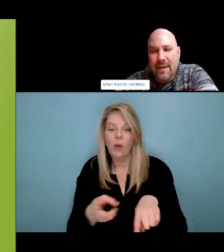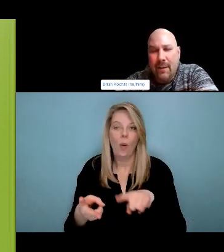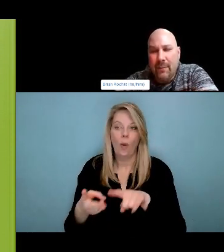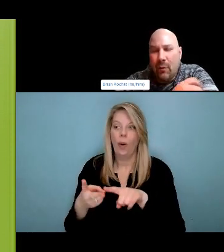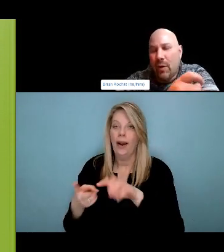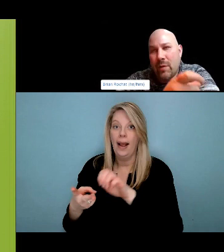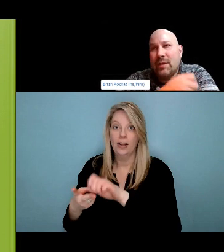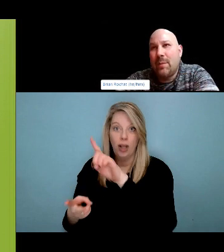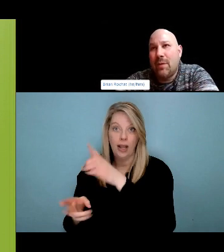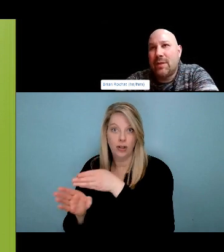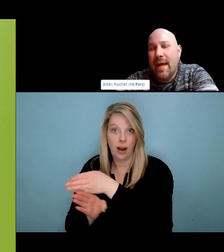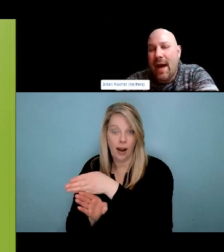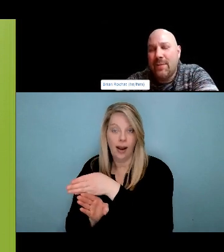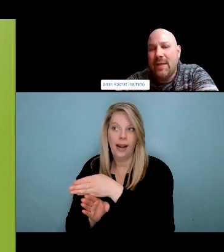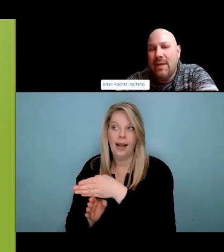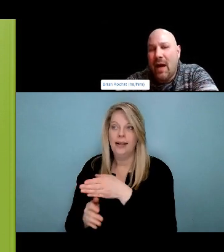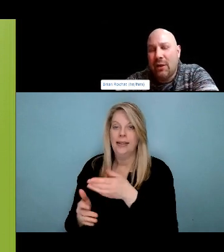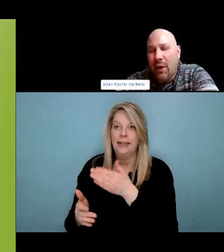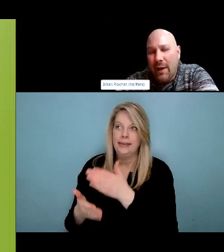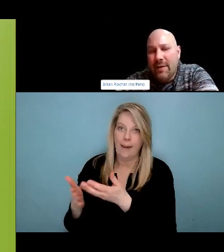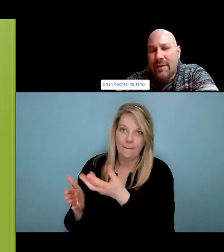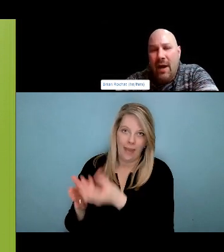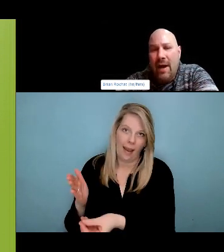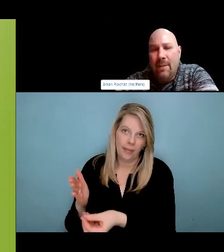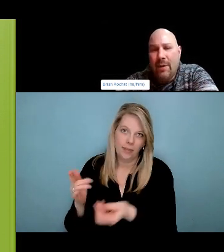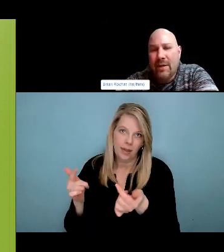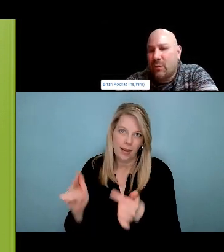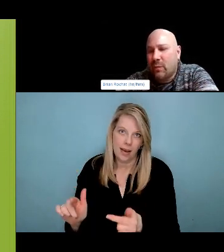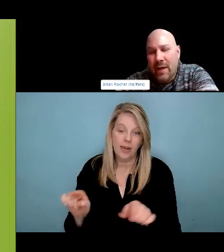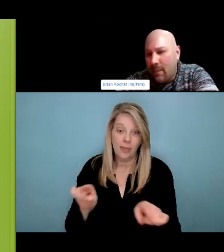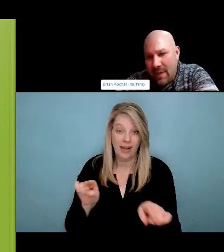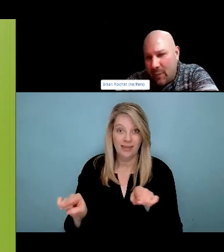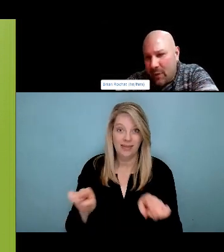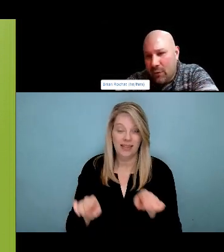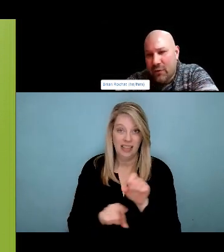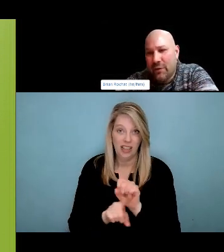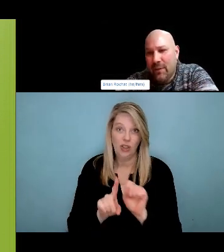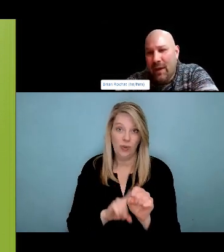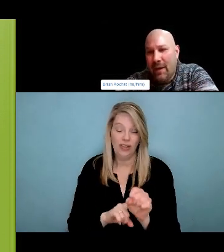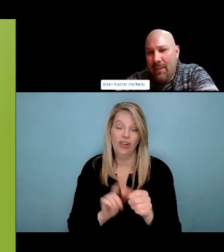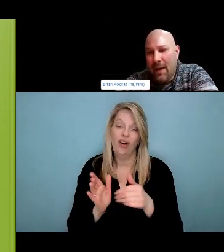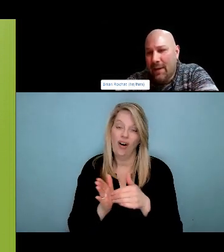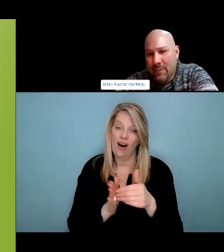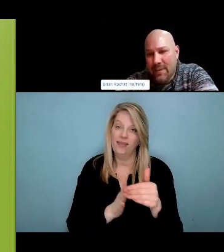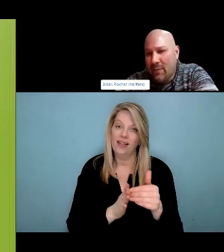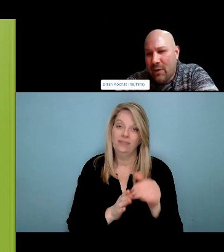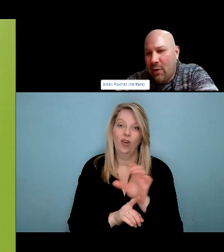else. So, or for everybody, sorry. but that's a